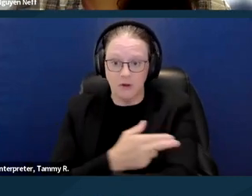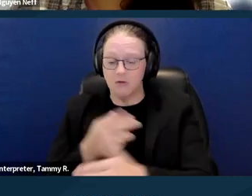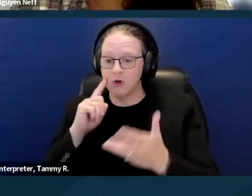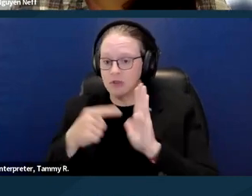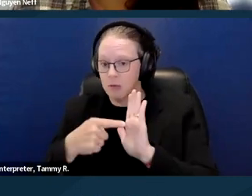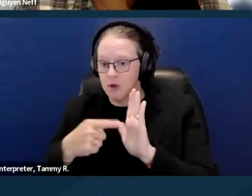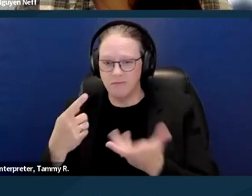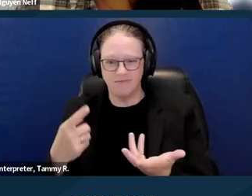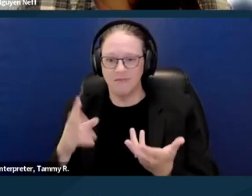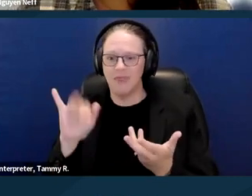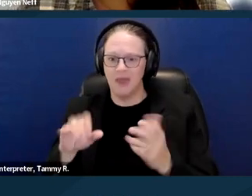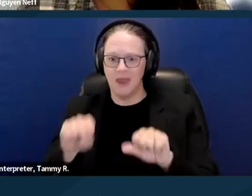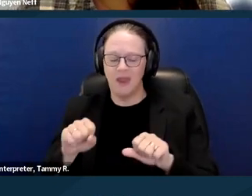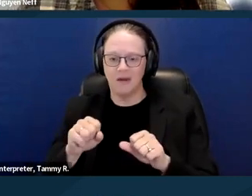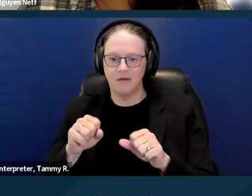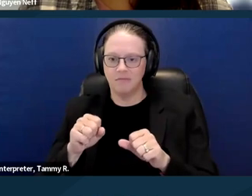that can lead to a lot of job instability.